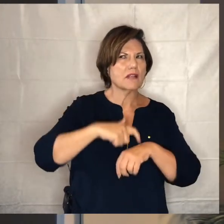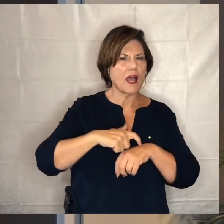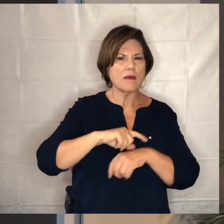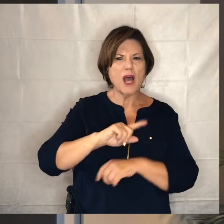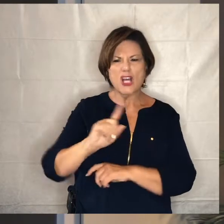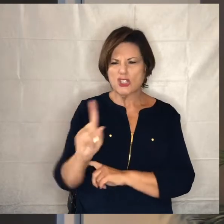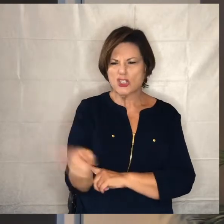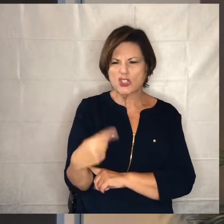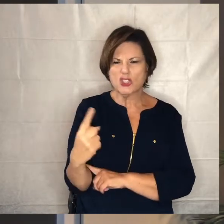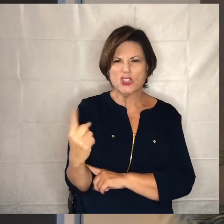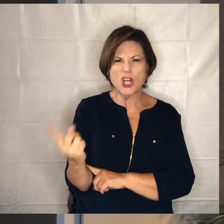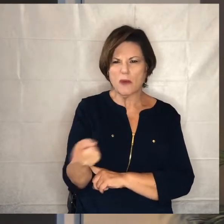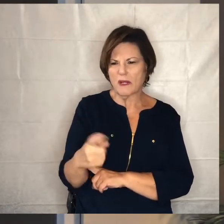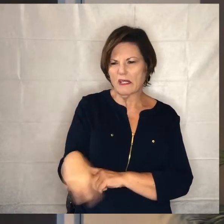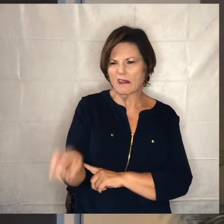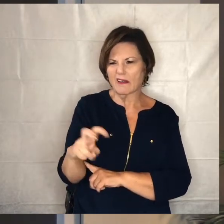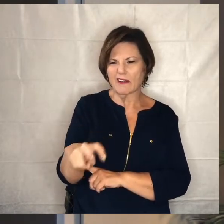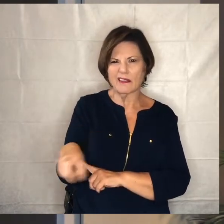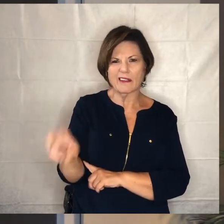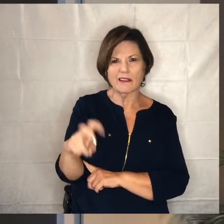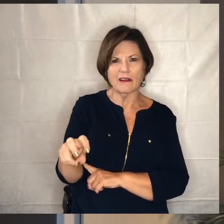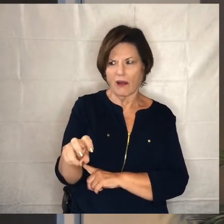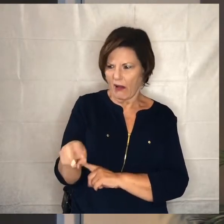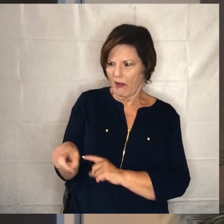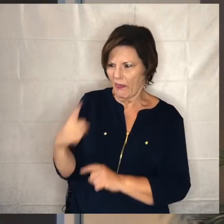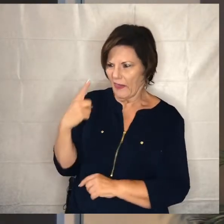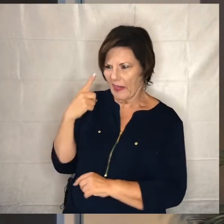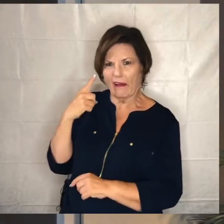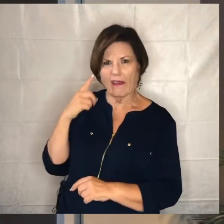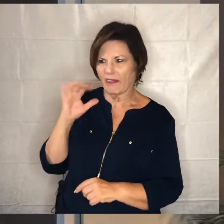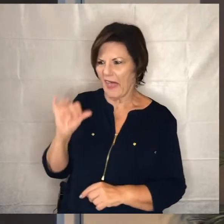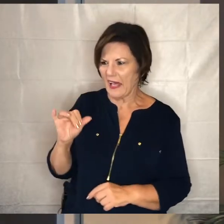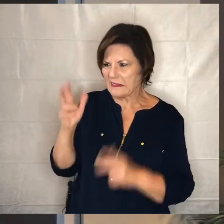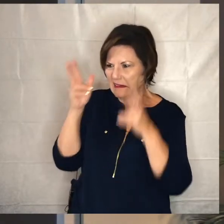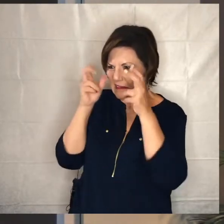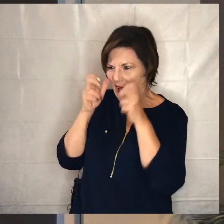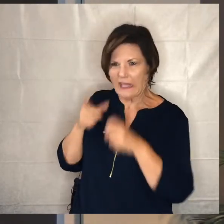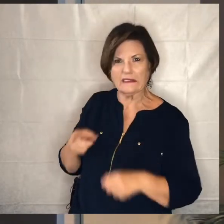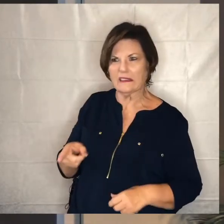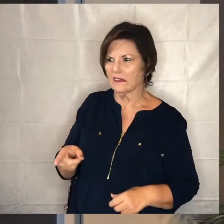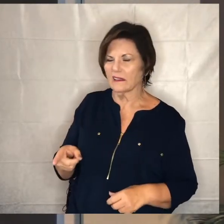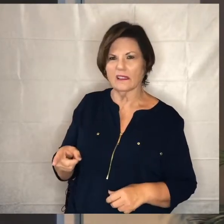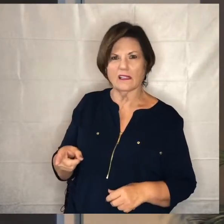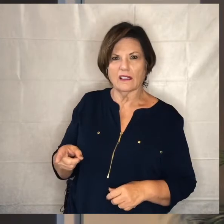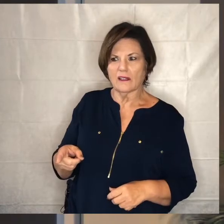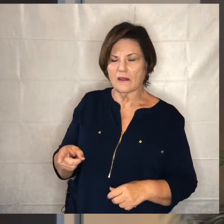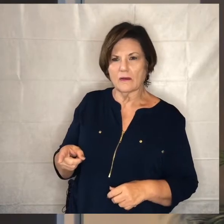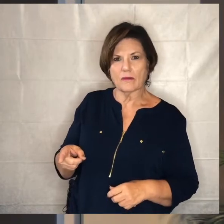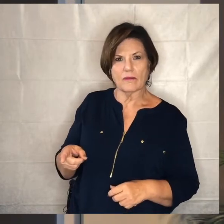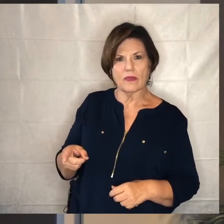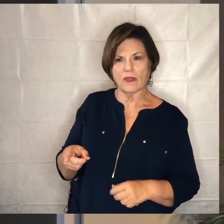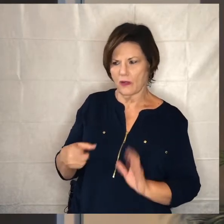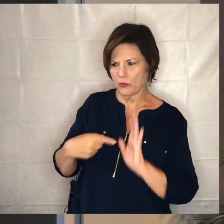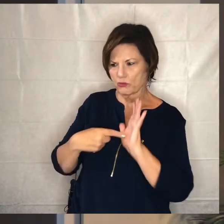let's be clear it's nothing short of satan it's nothing short of the serpent typically represents you